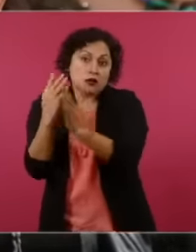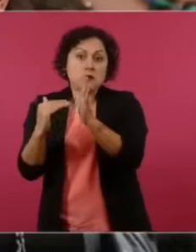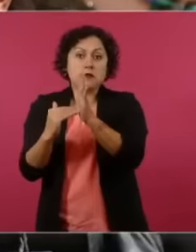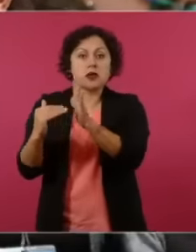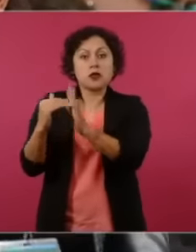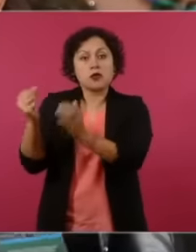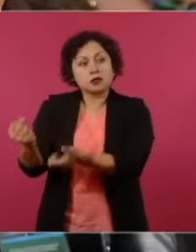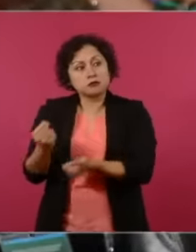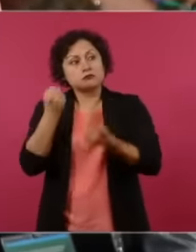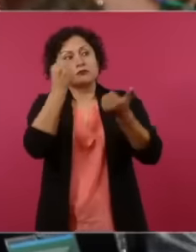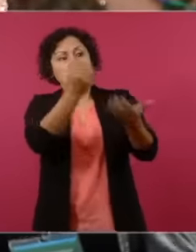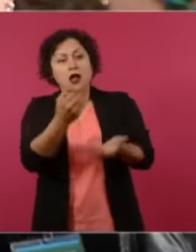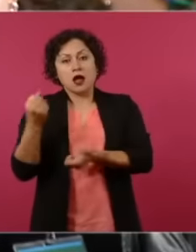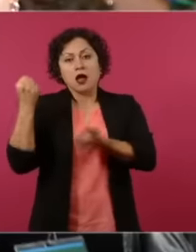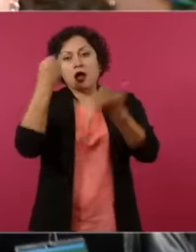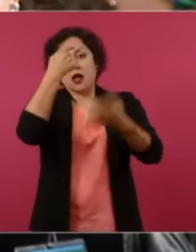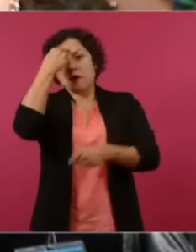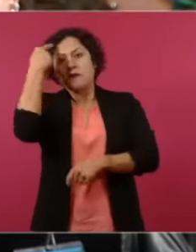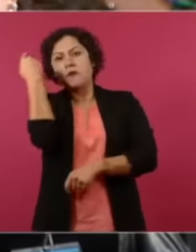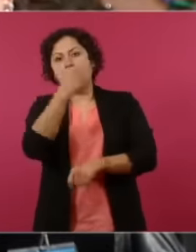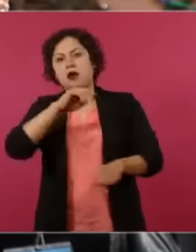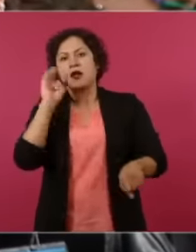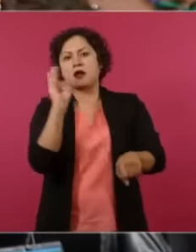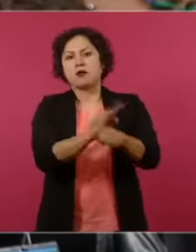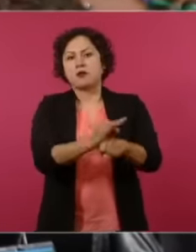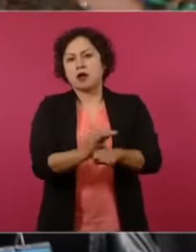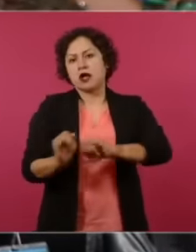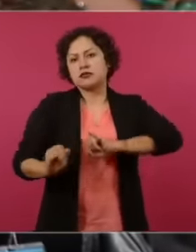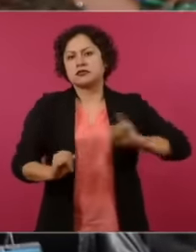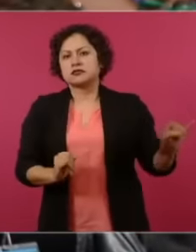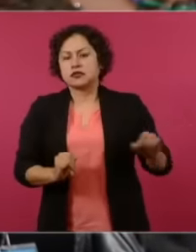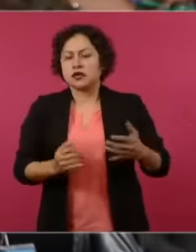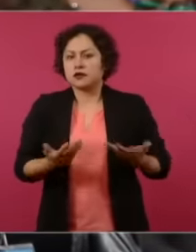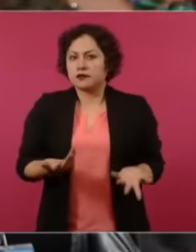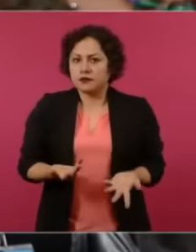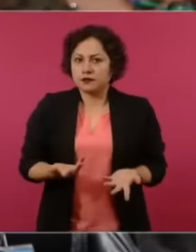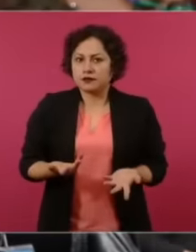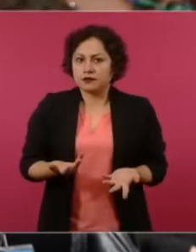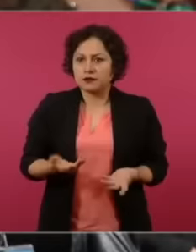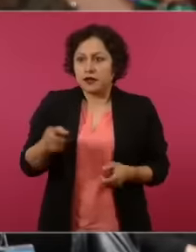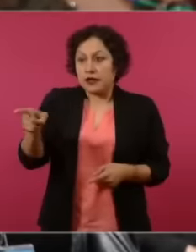did that happen to all those who have gone from the left to Claudia? She no longer approached them, they say because, well, we no longer have anything.